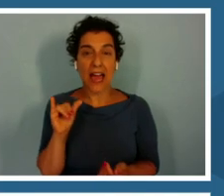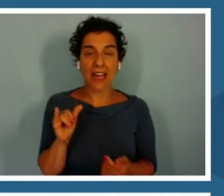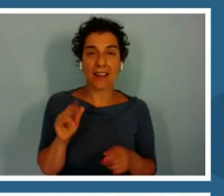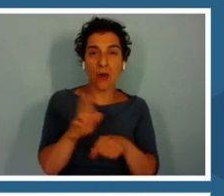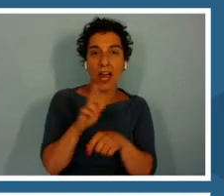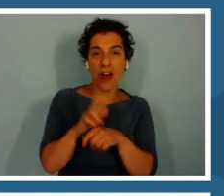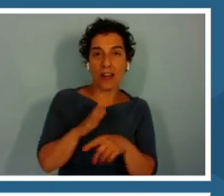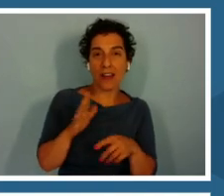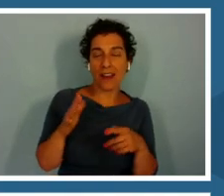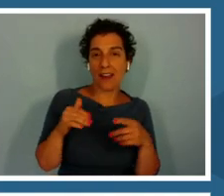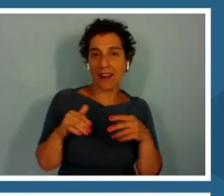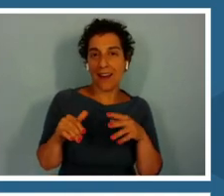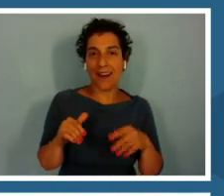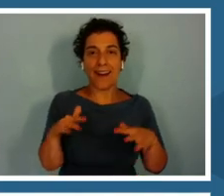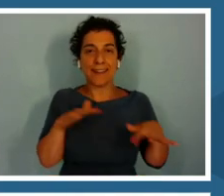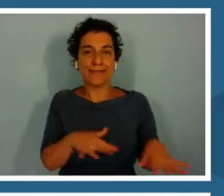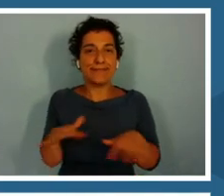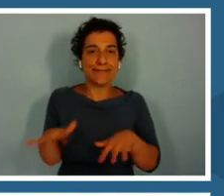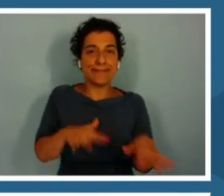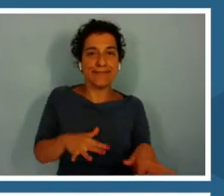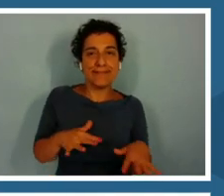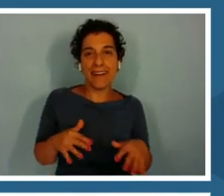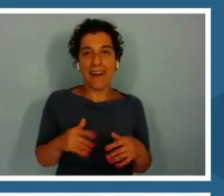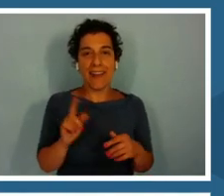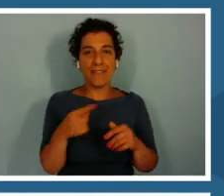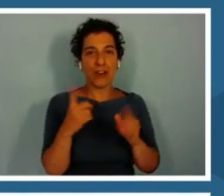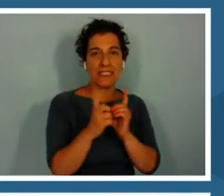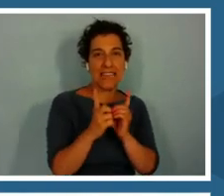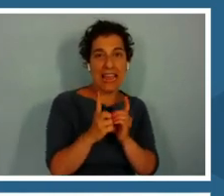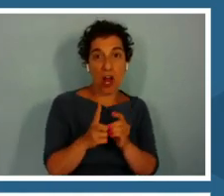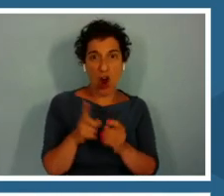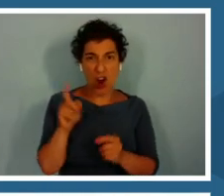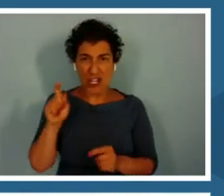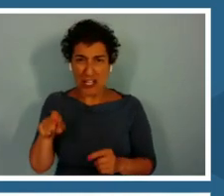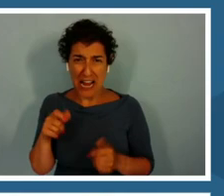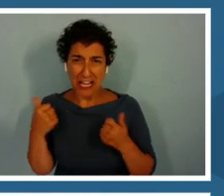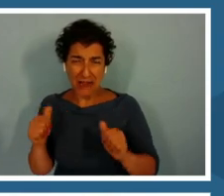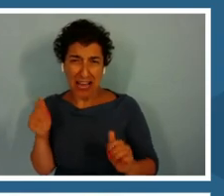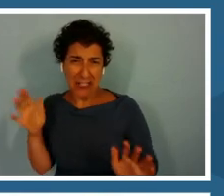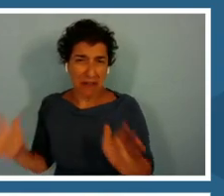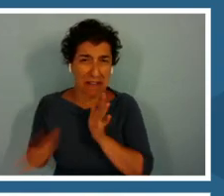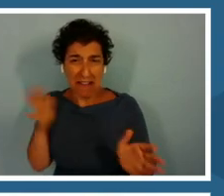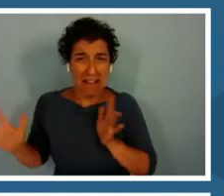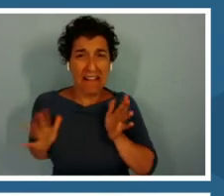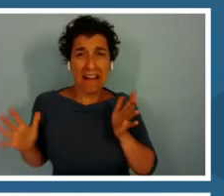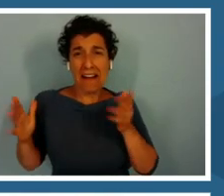Or do I dress to impress and go for full chucks, the tuxedo of mating calls?